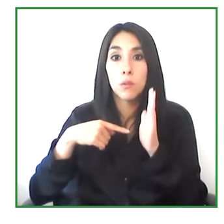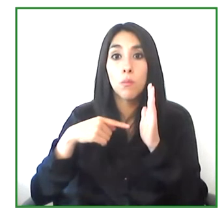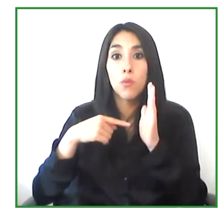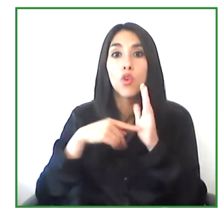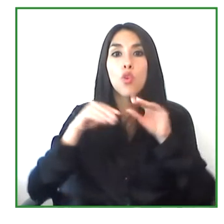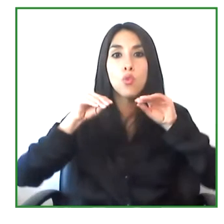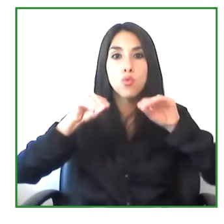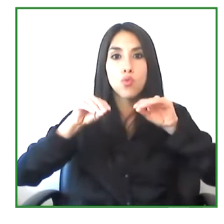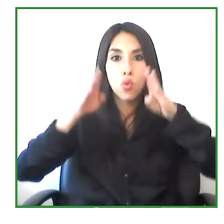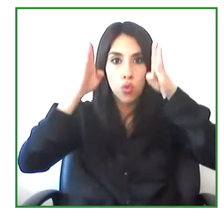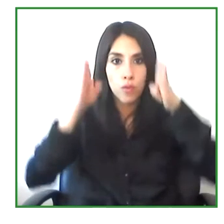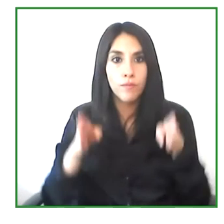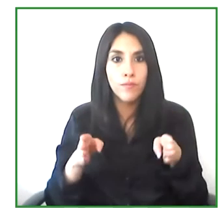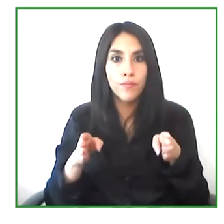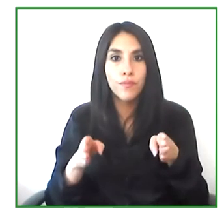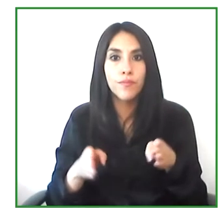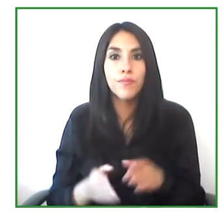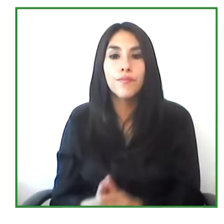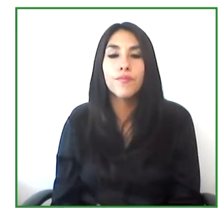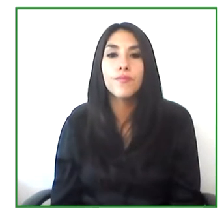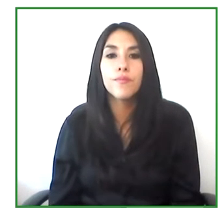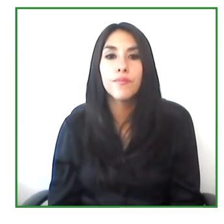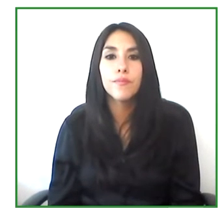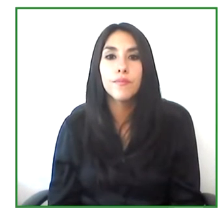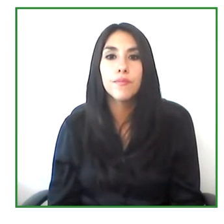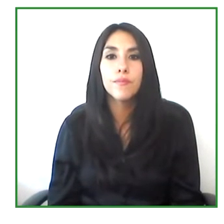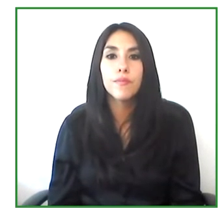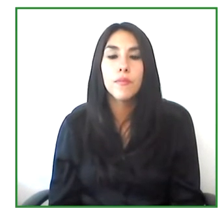or a labor need that is specific to our country.